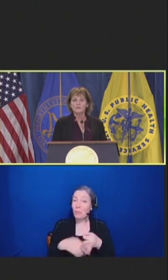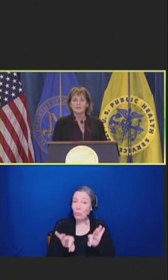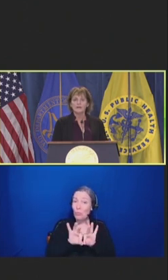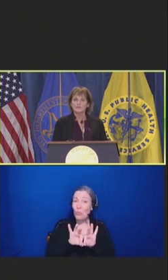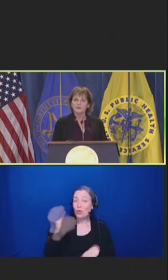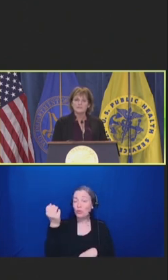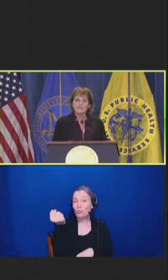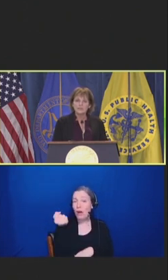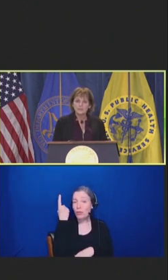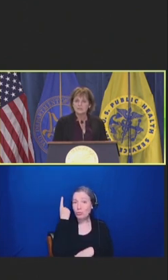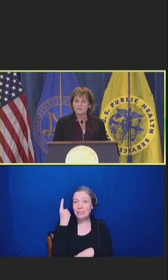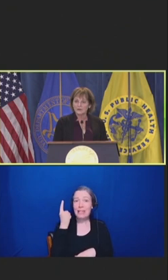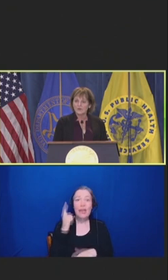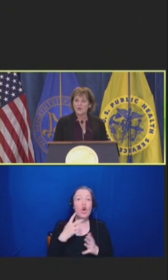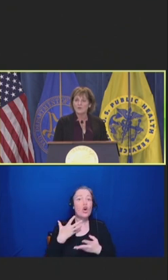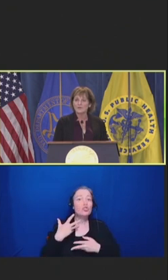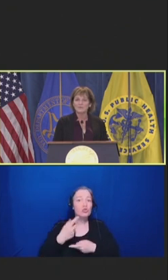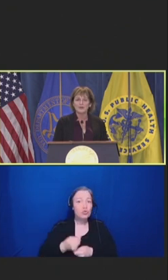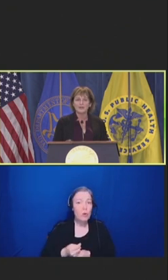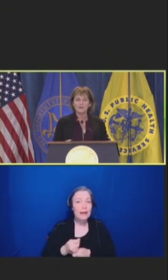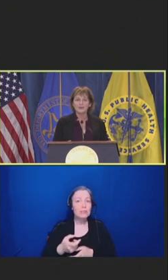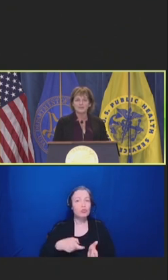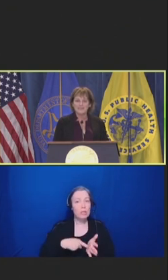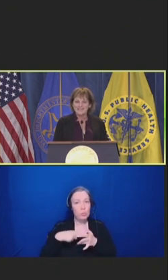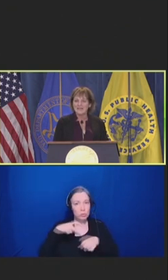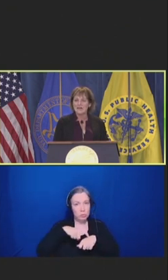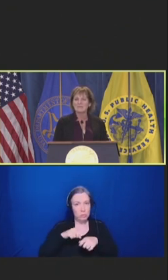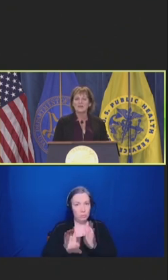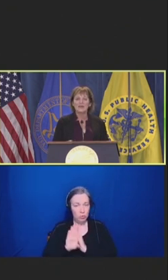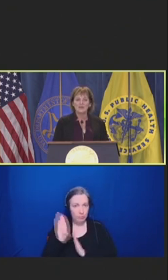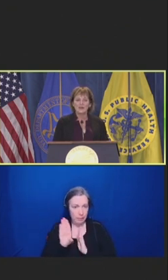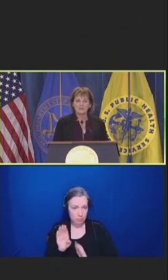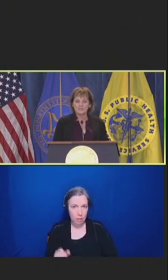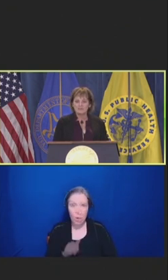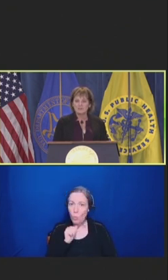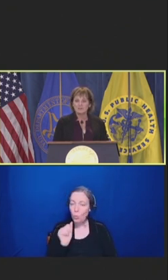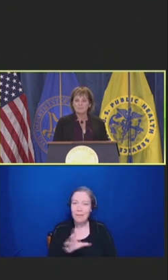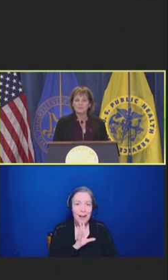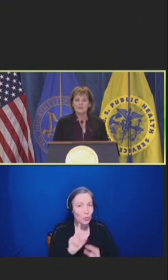We're not talking today just about COVID, we're talking about Tdap and RSV.